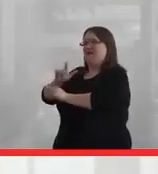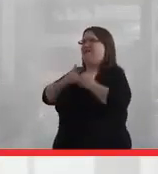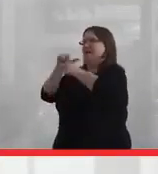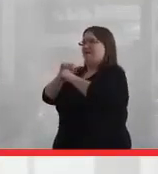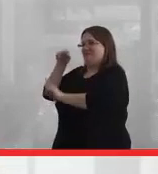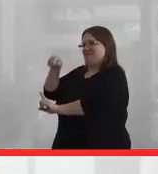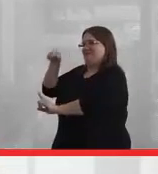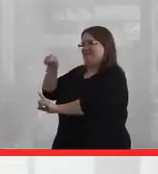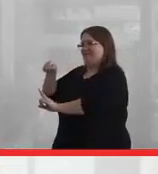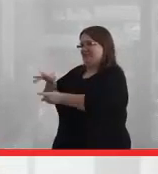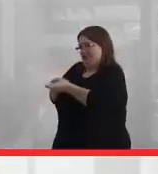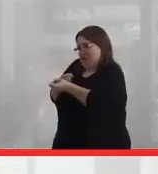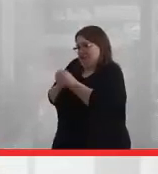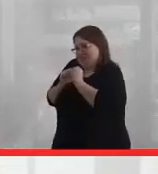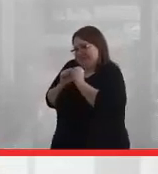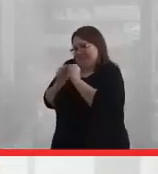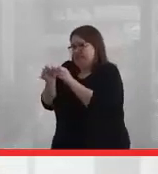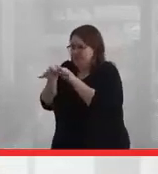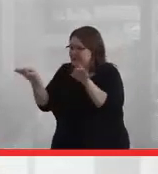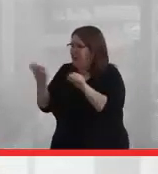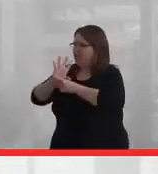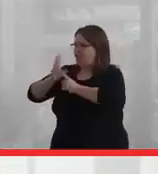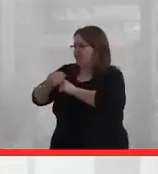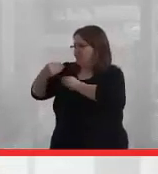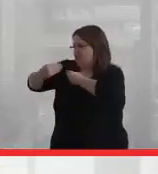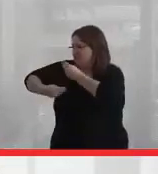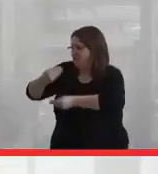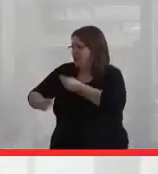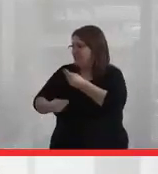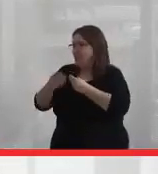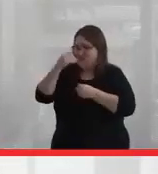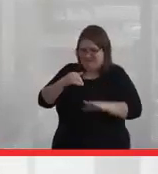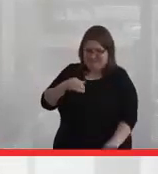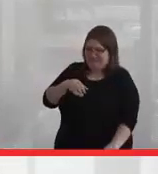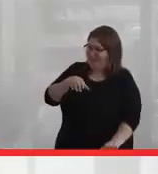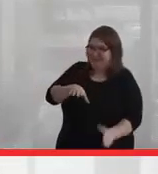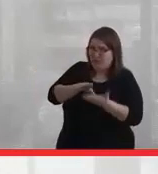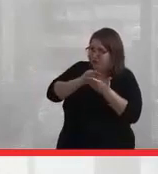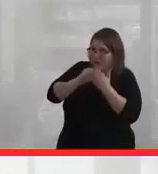is to hold up the language and the culture and the traditions, because I didn't learn those things as a child